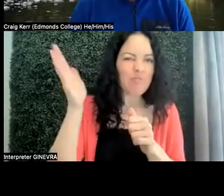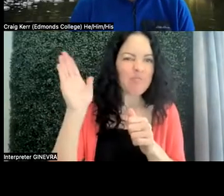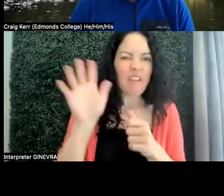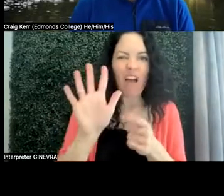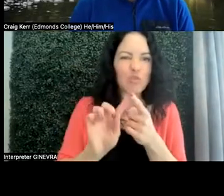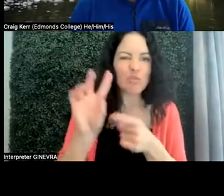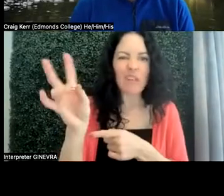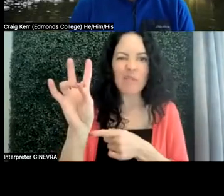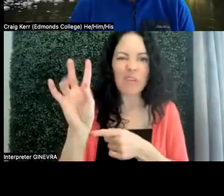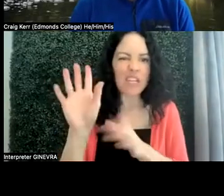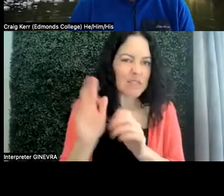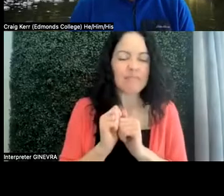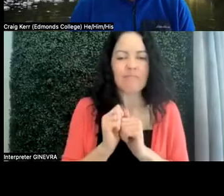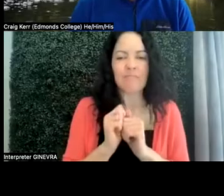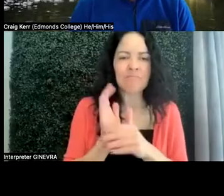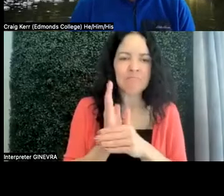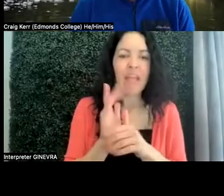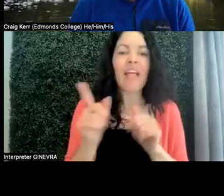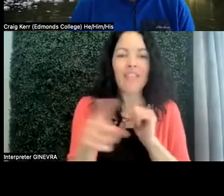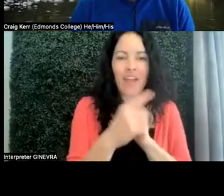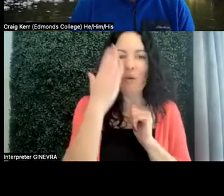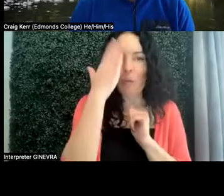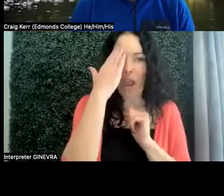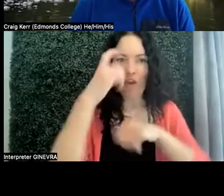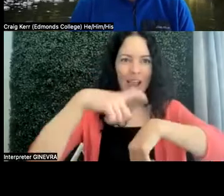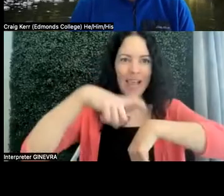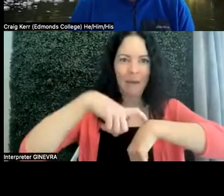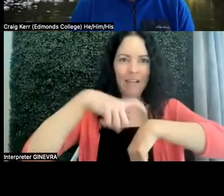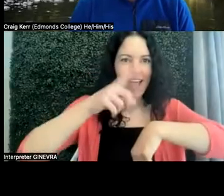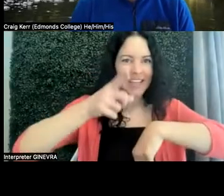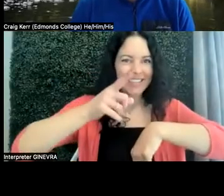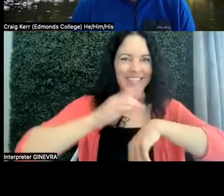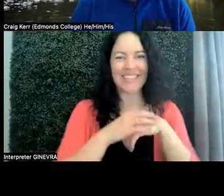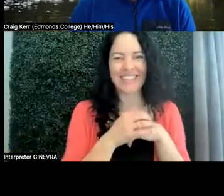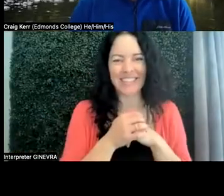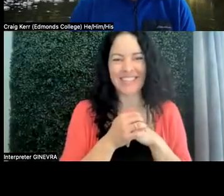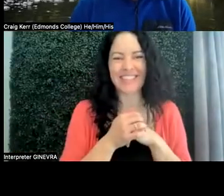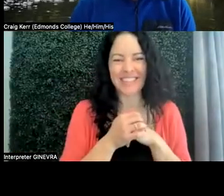seven minutes-- somewhere around in there. They are all very aware of the fact that I keep them on task.